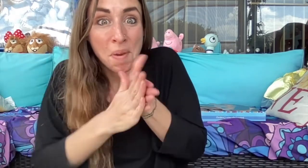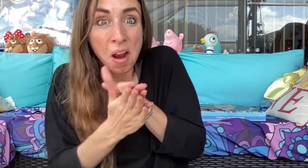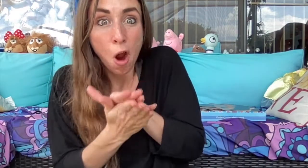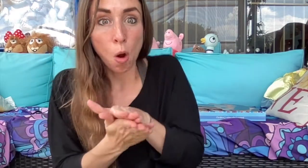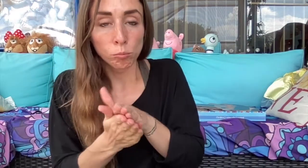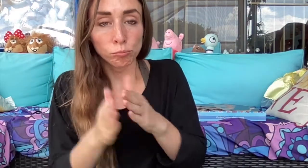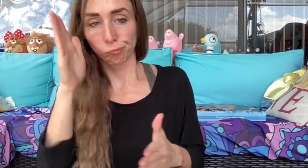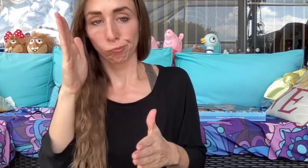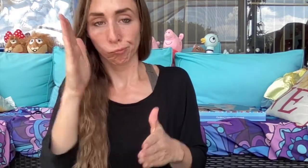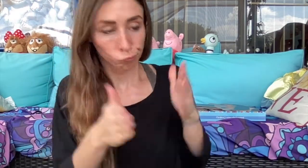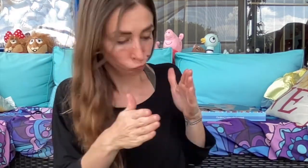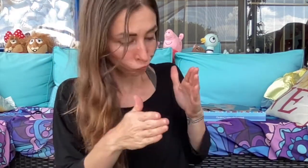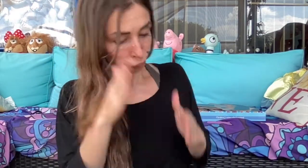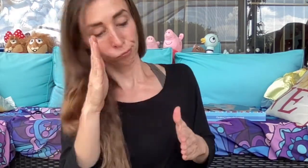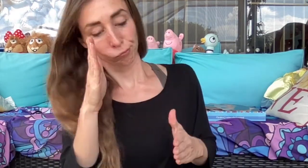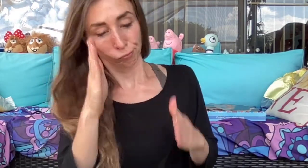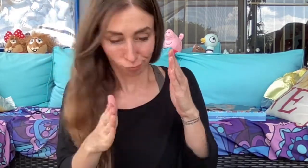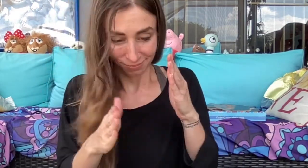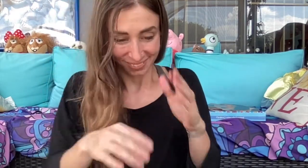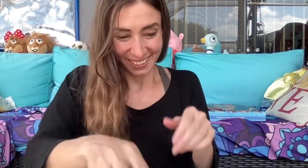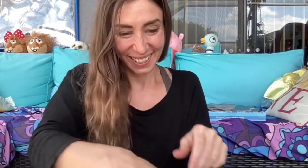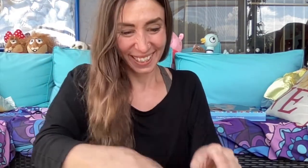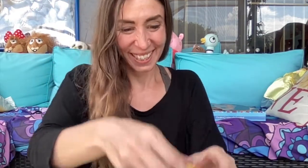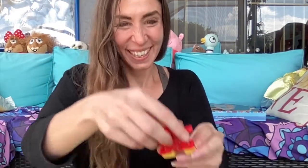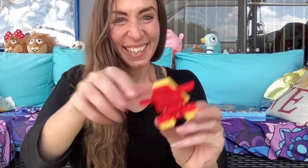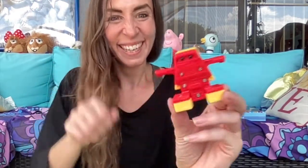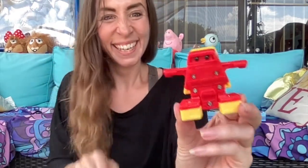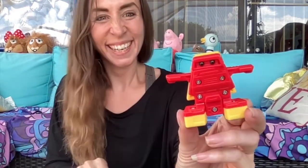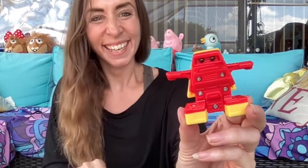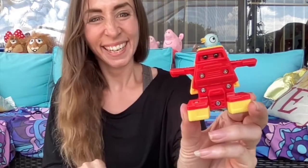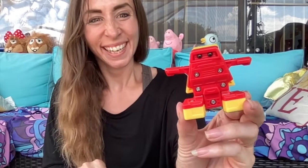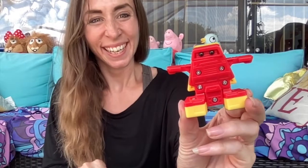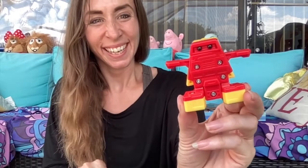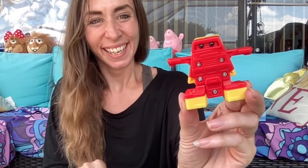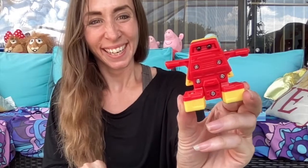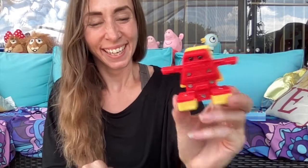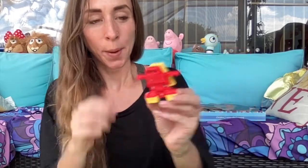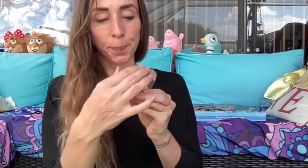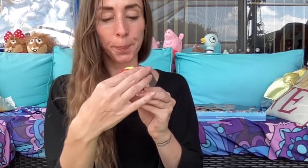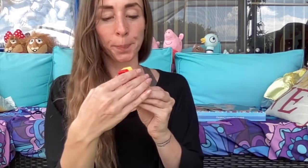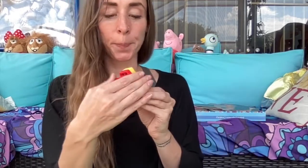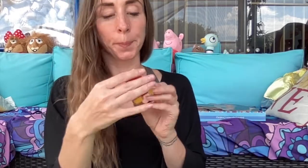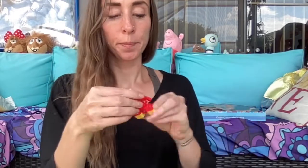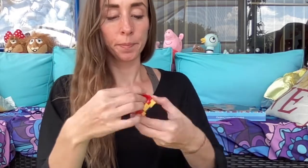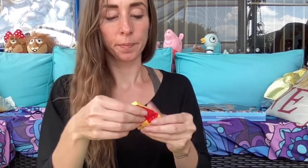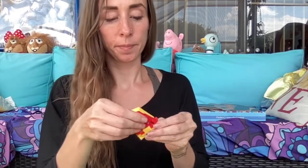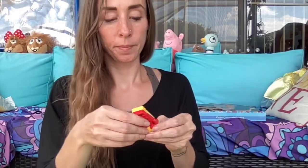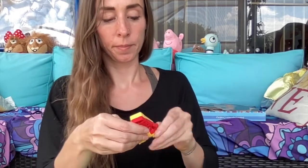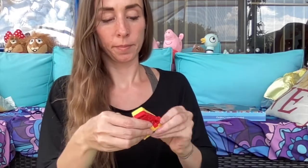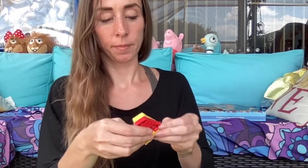a a a a. A became a robot.